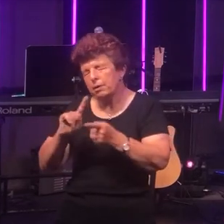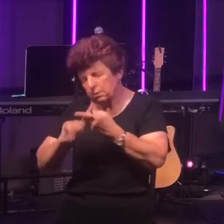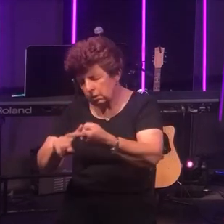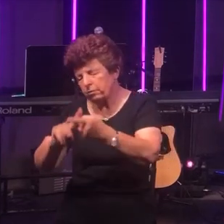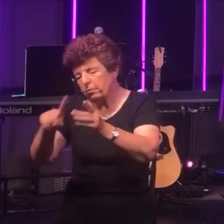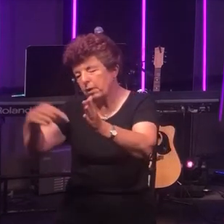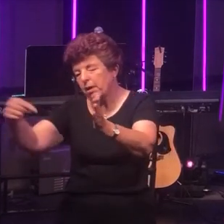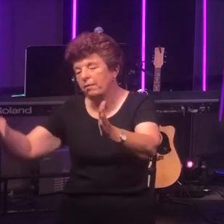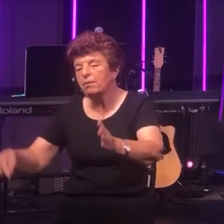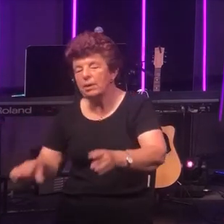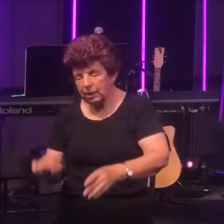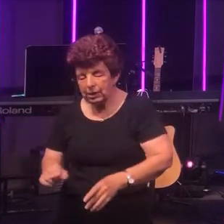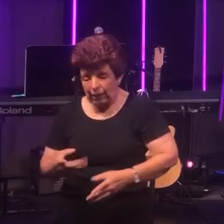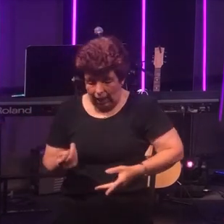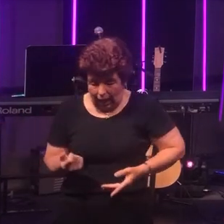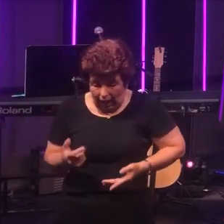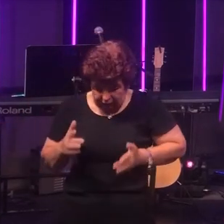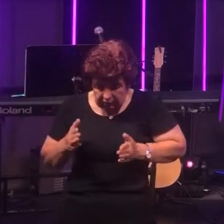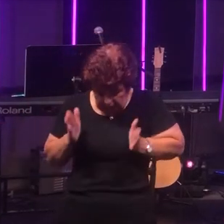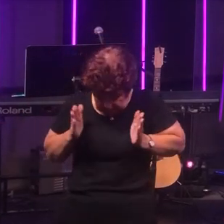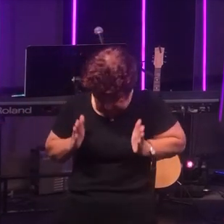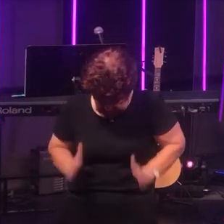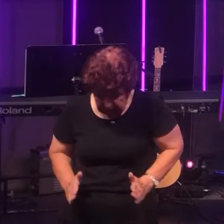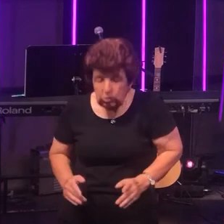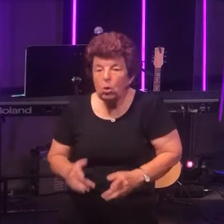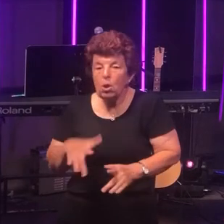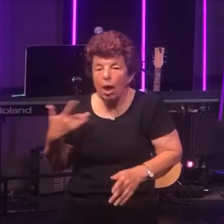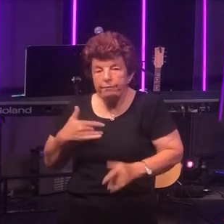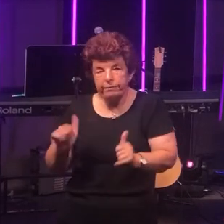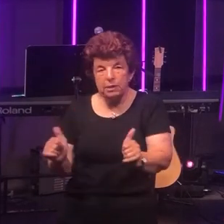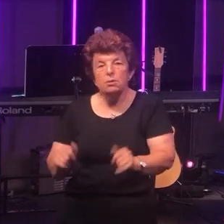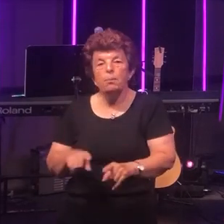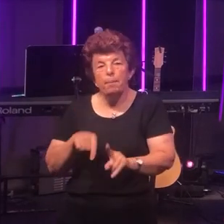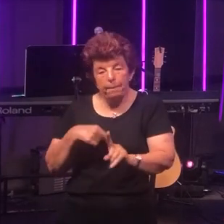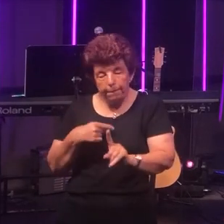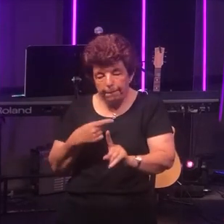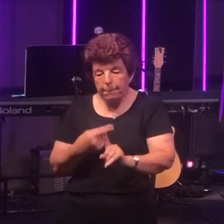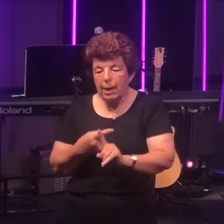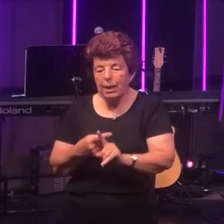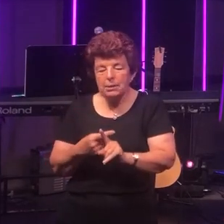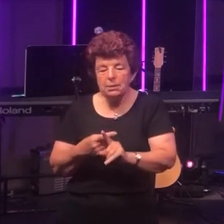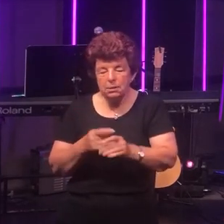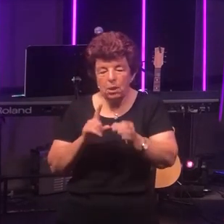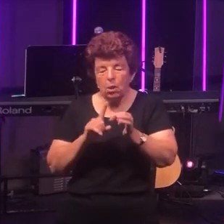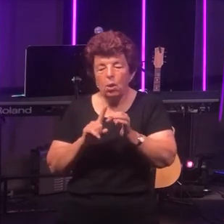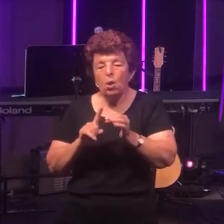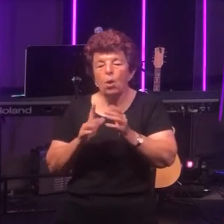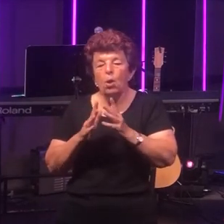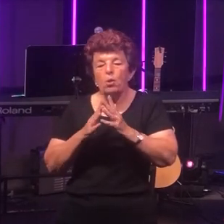after this physical life ends. But it also means a quality of life too.